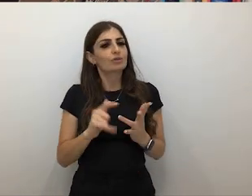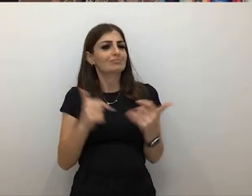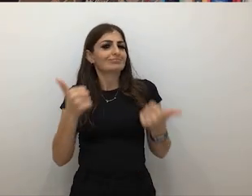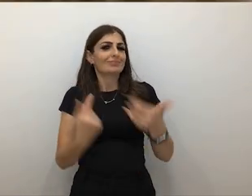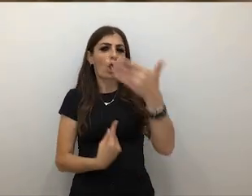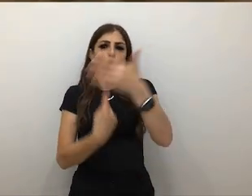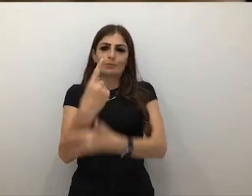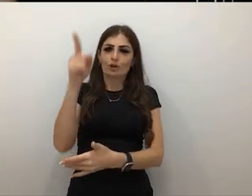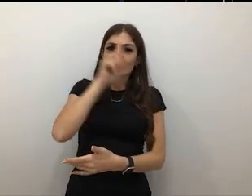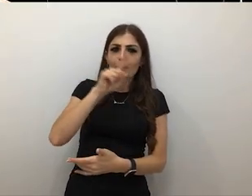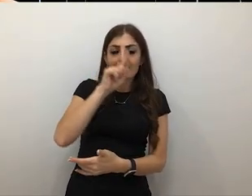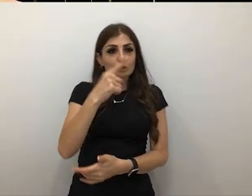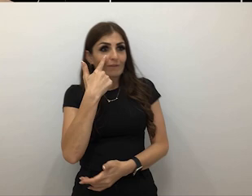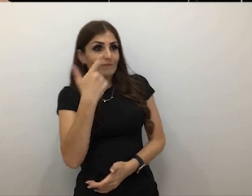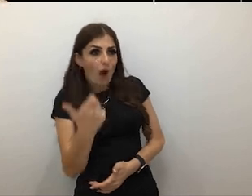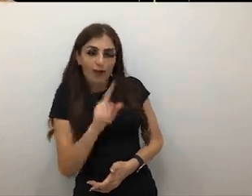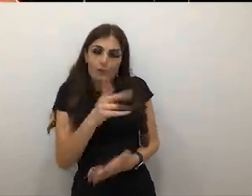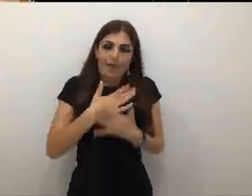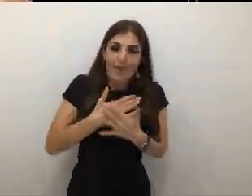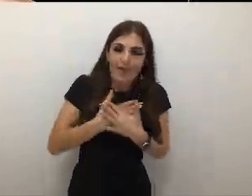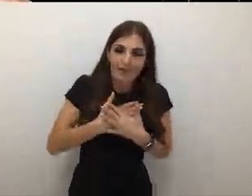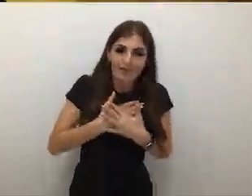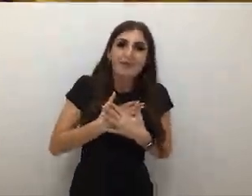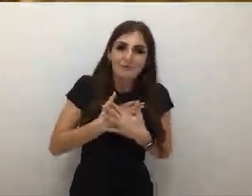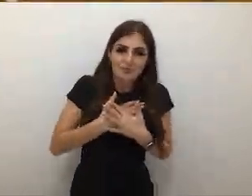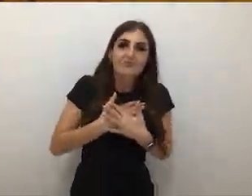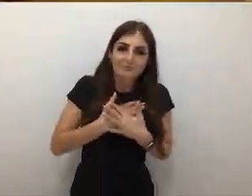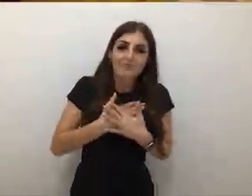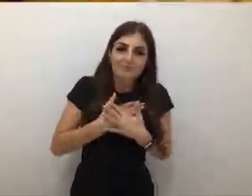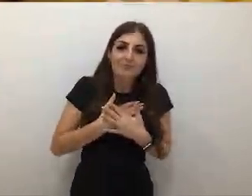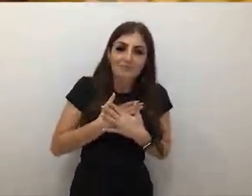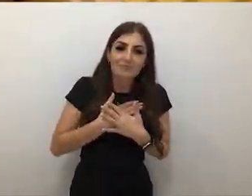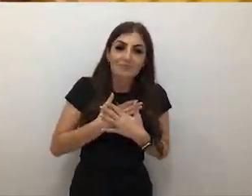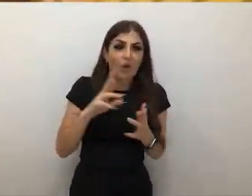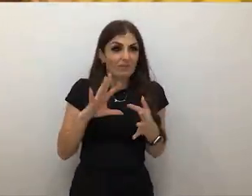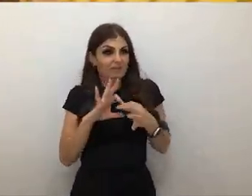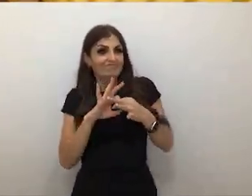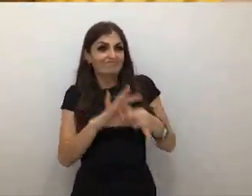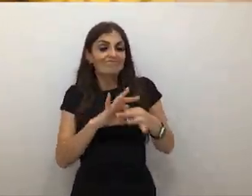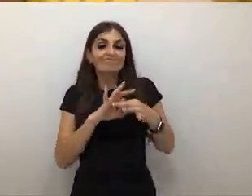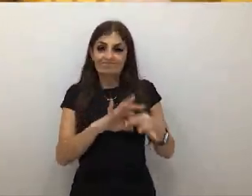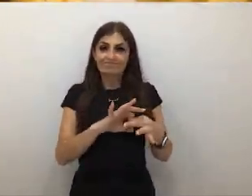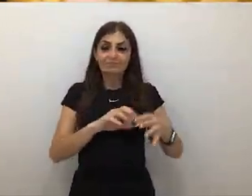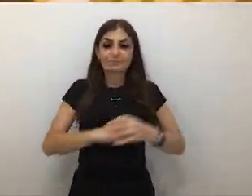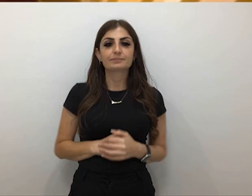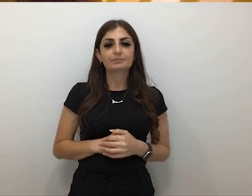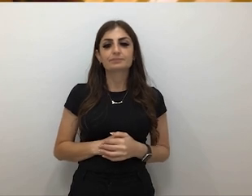find the thing they really like and hopefully latch on to it. And I think, most importantly, we really are showcasing